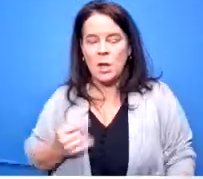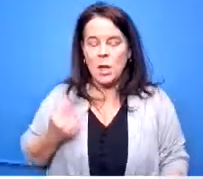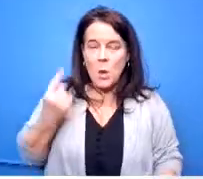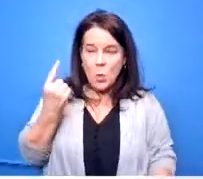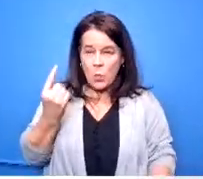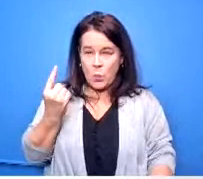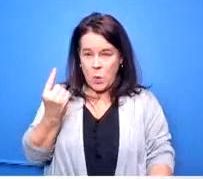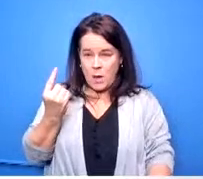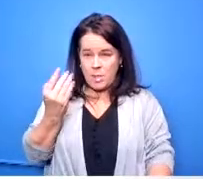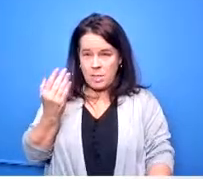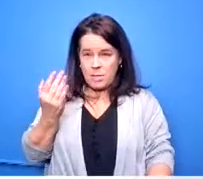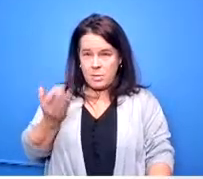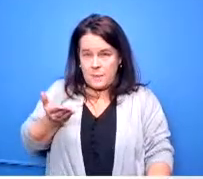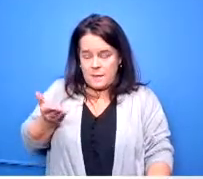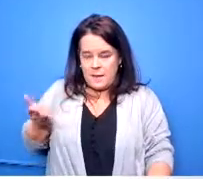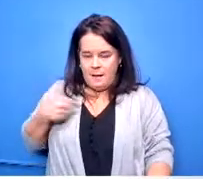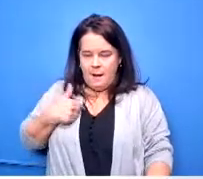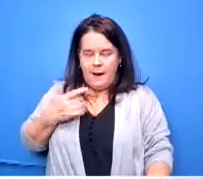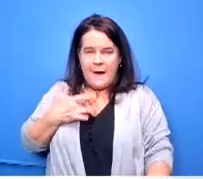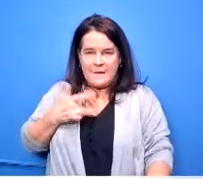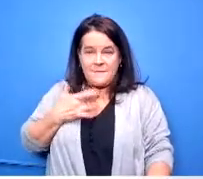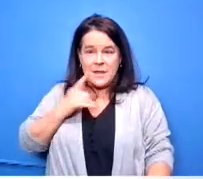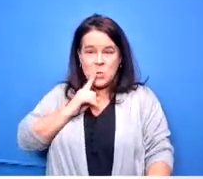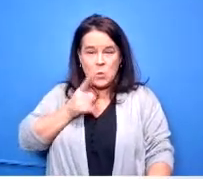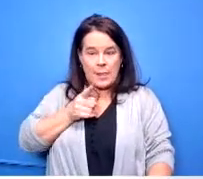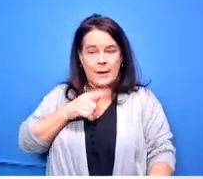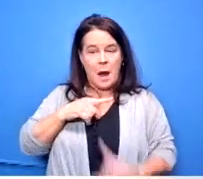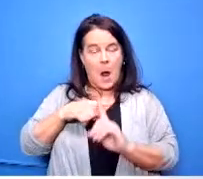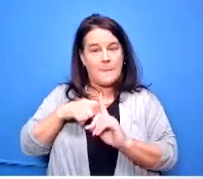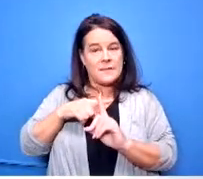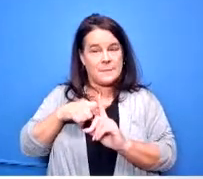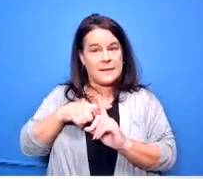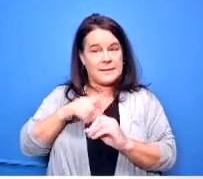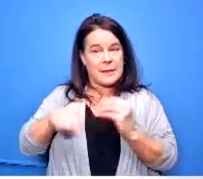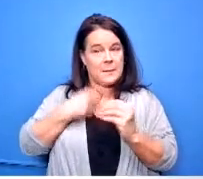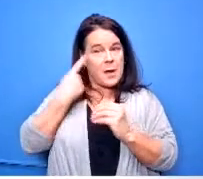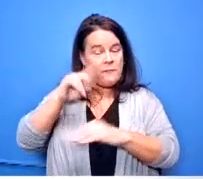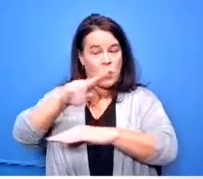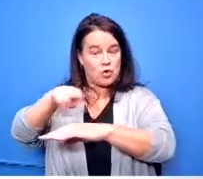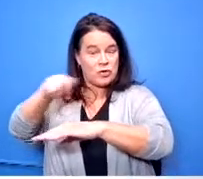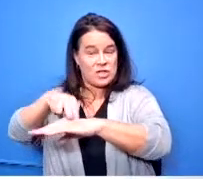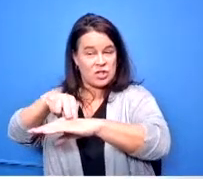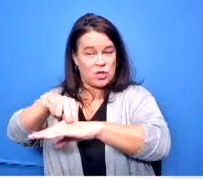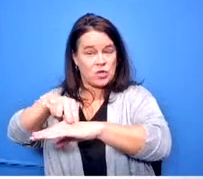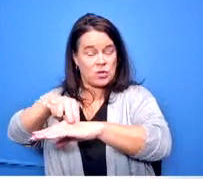i'm feeling very optimistic about for our traditional high schools is college credit plus